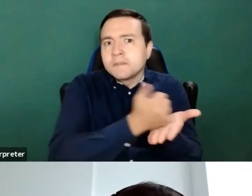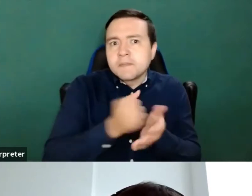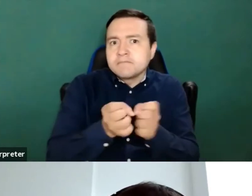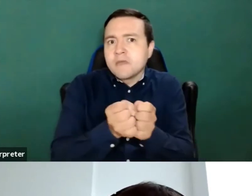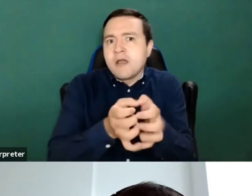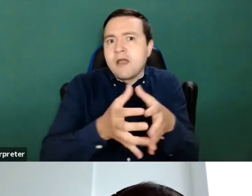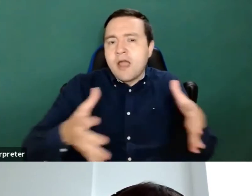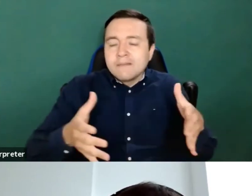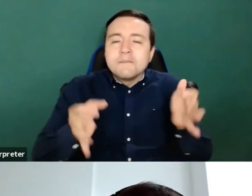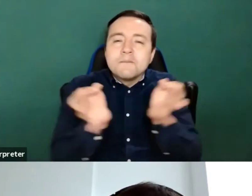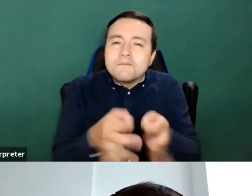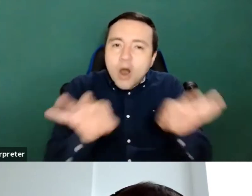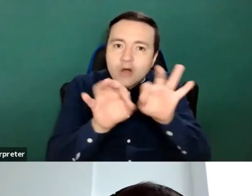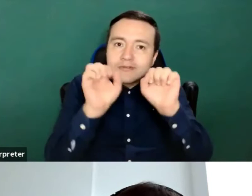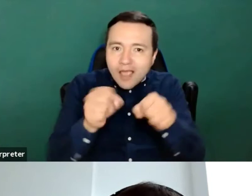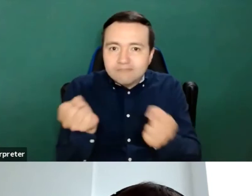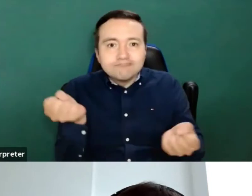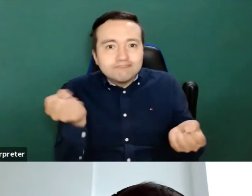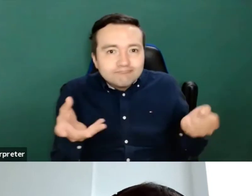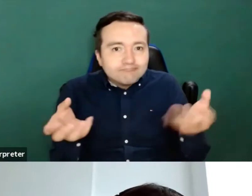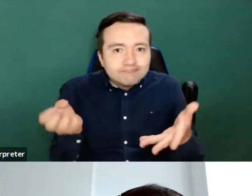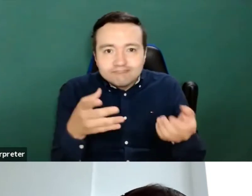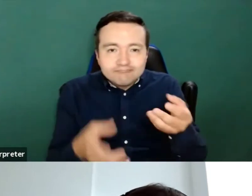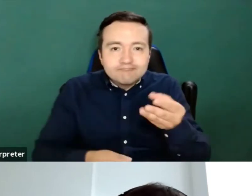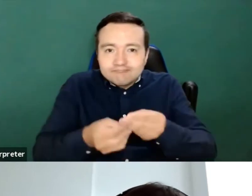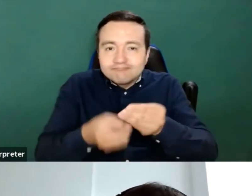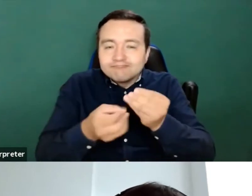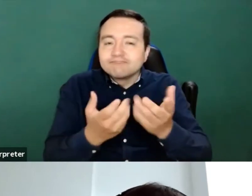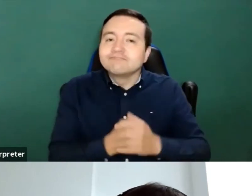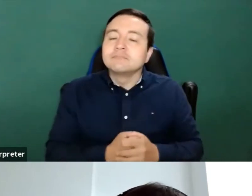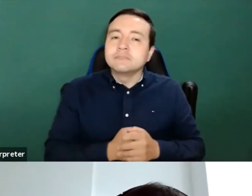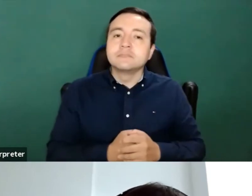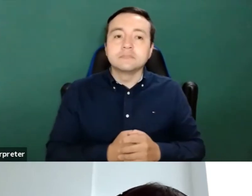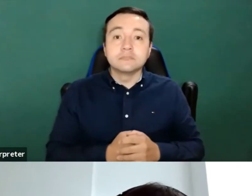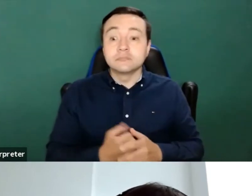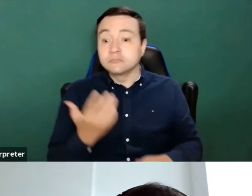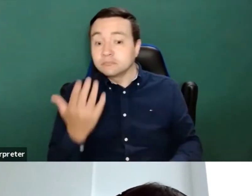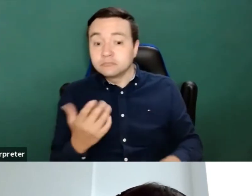to contribute for the changes and improvements potentially improvements.